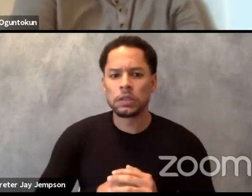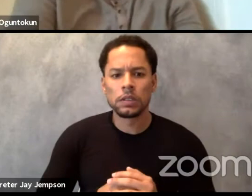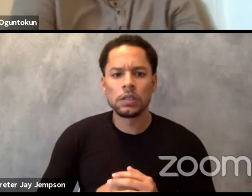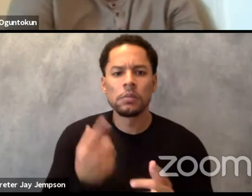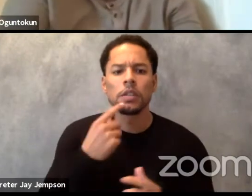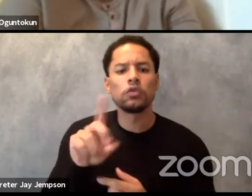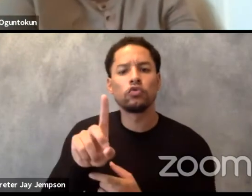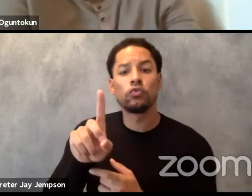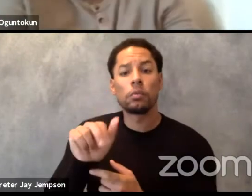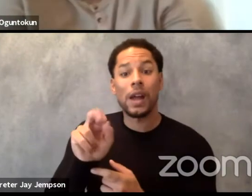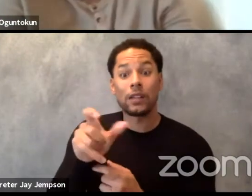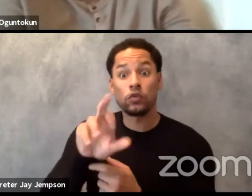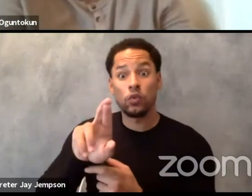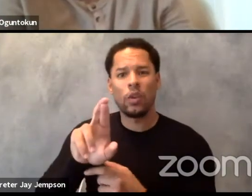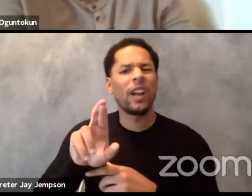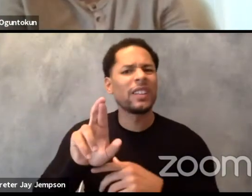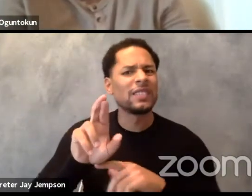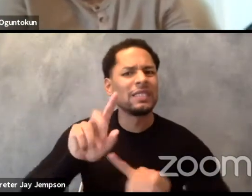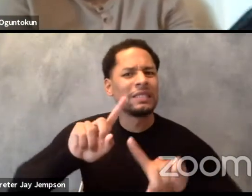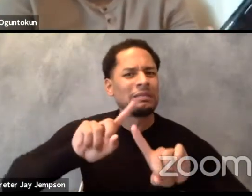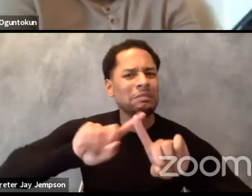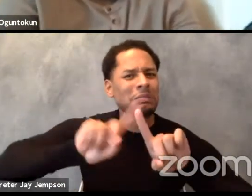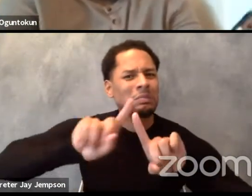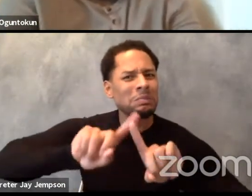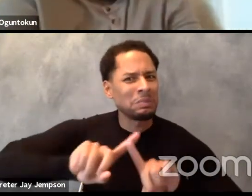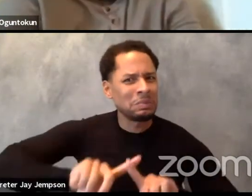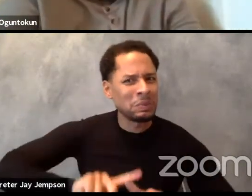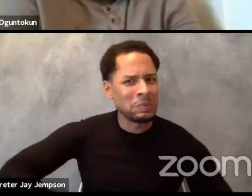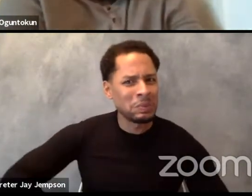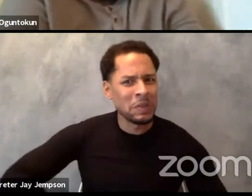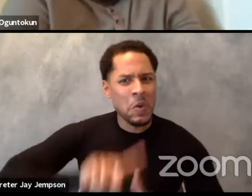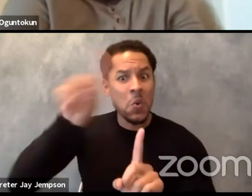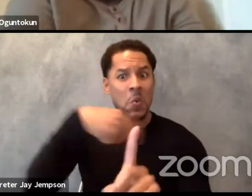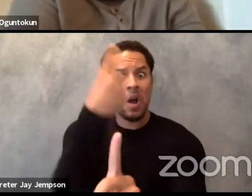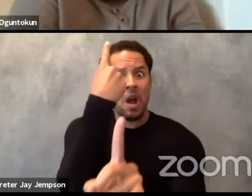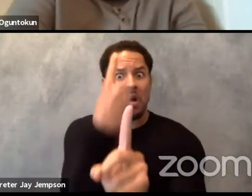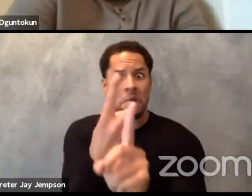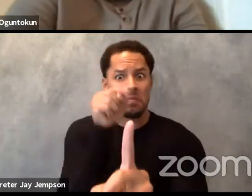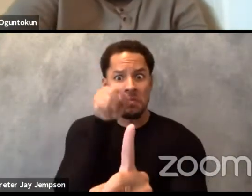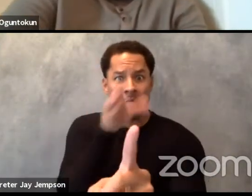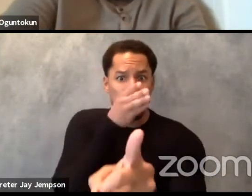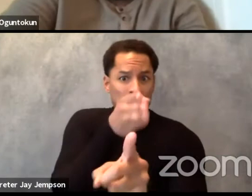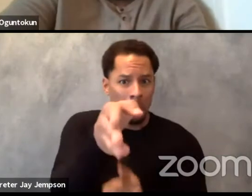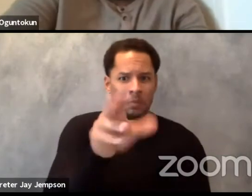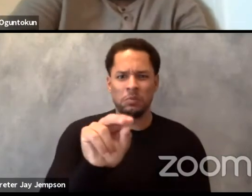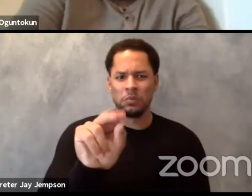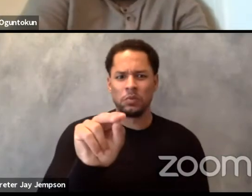and that's what the three of you are really saying. Is that we need to stop boxing ourselves